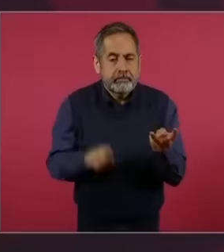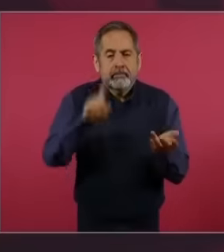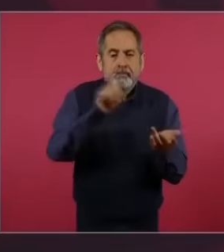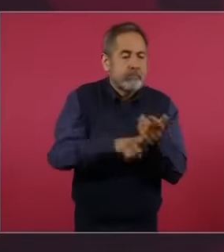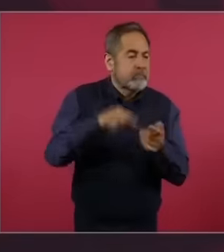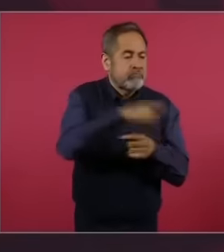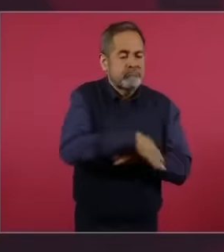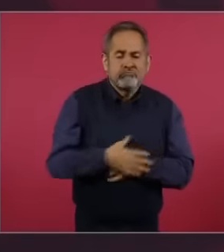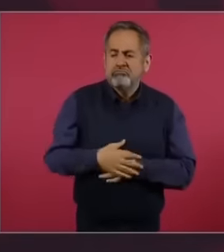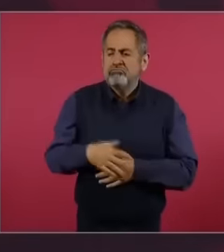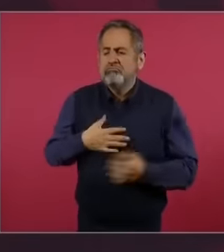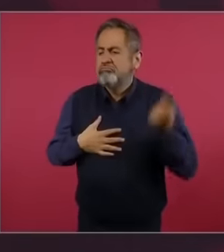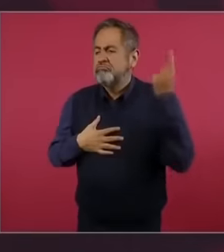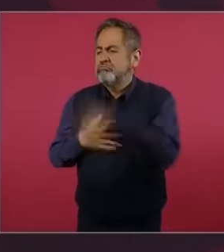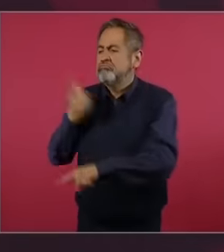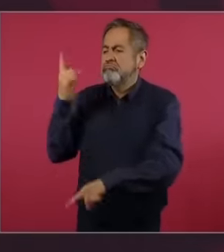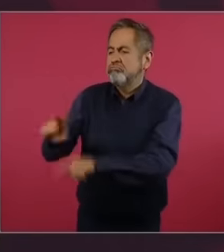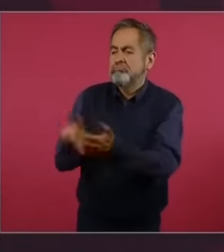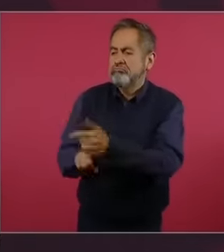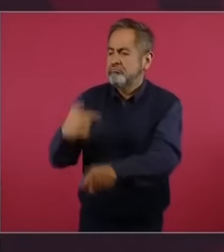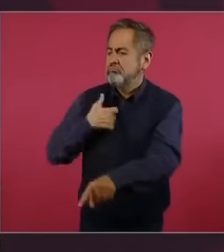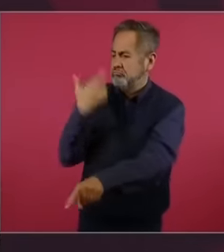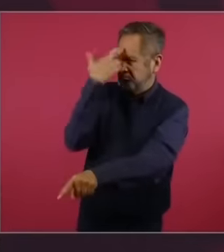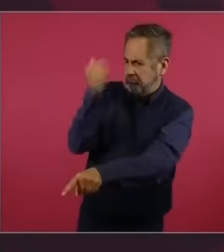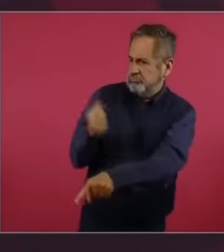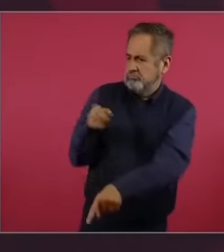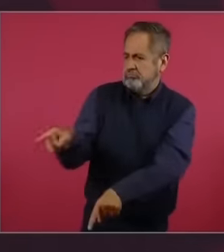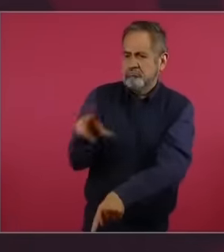authoritarian, very